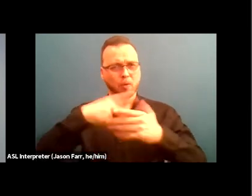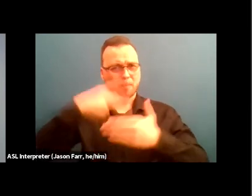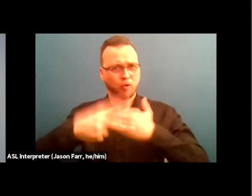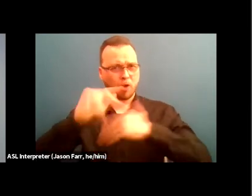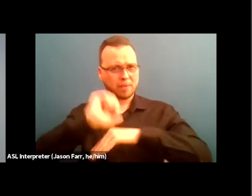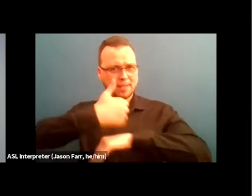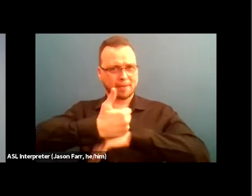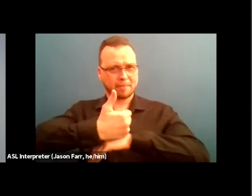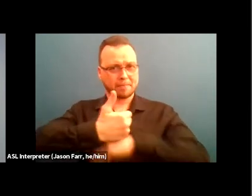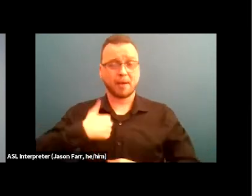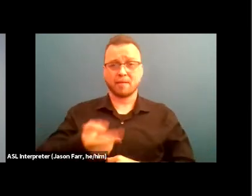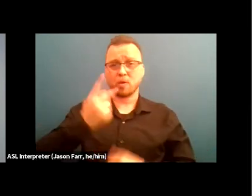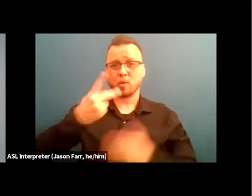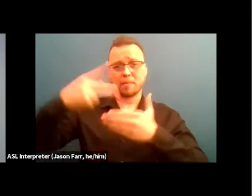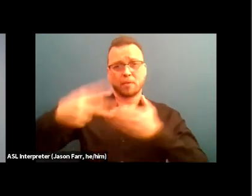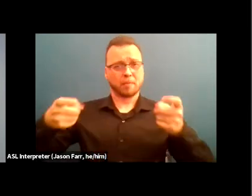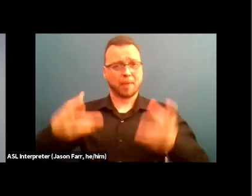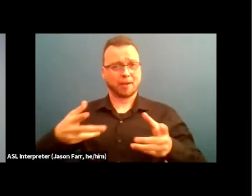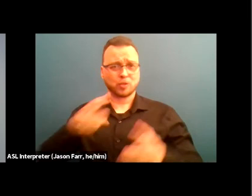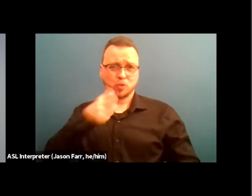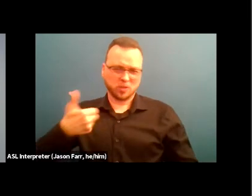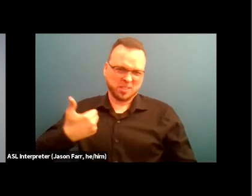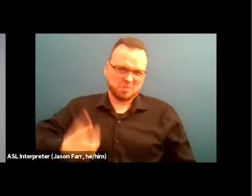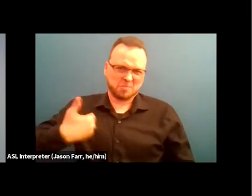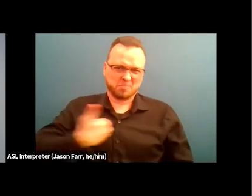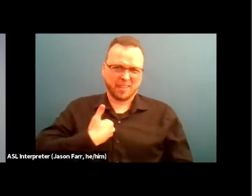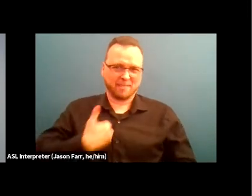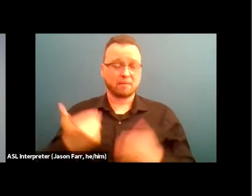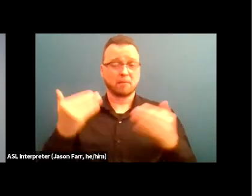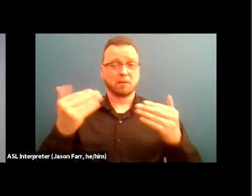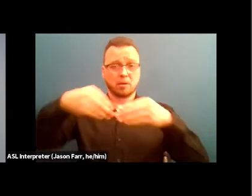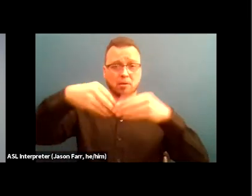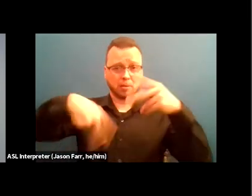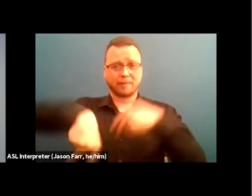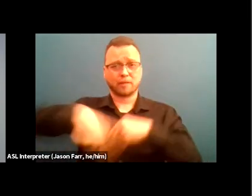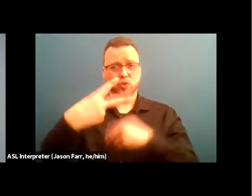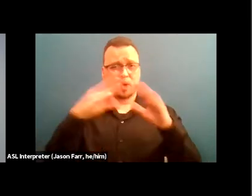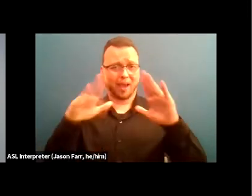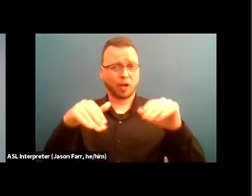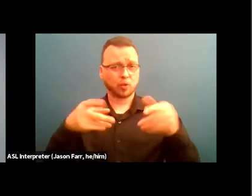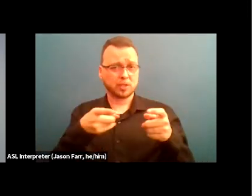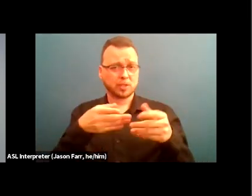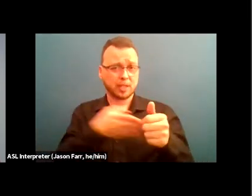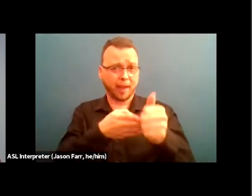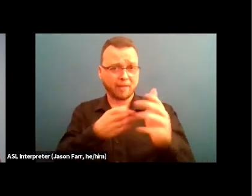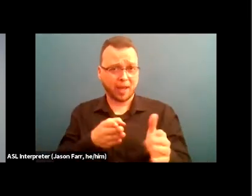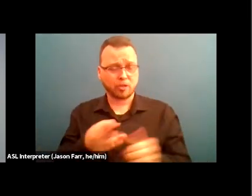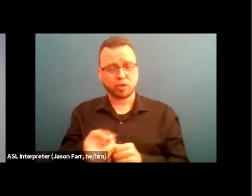We have one program manager, which is myself, and then below that we have two housing navigators. One of which is the team lead,